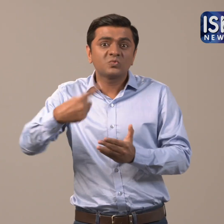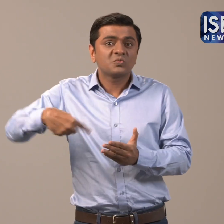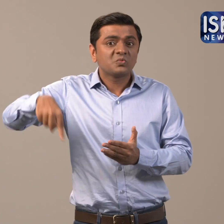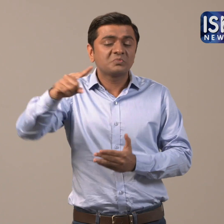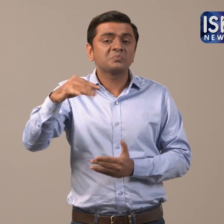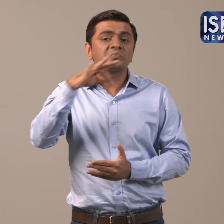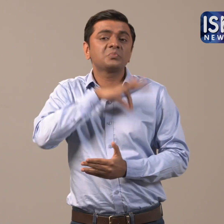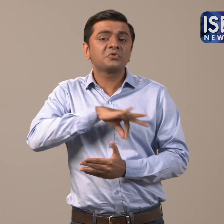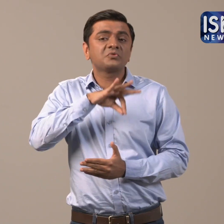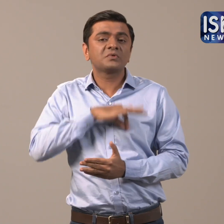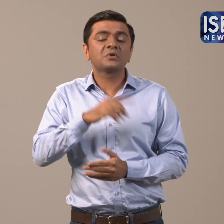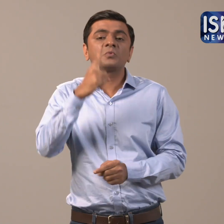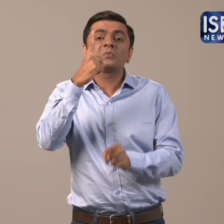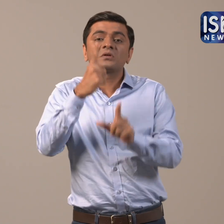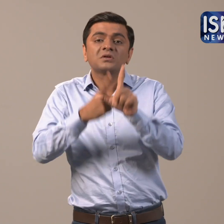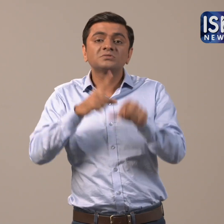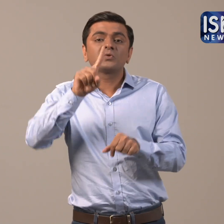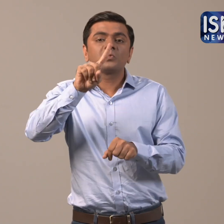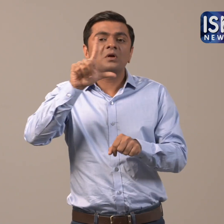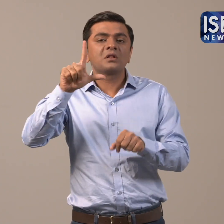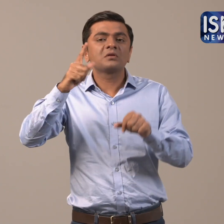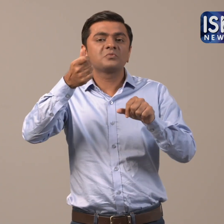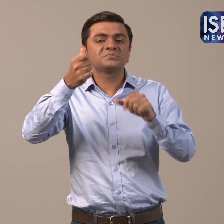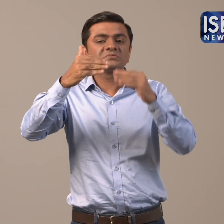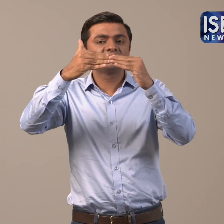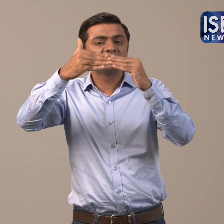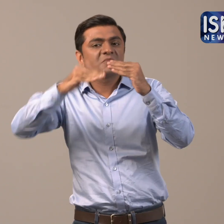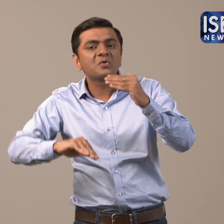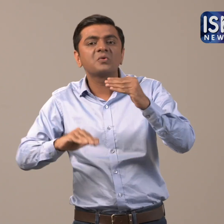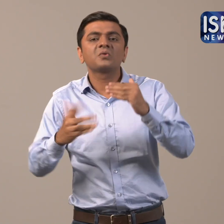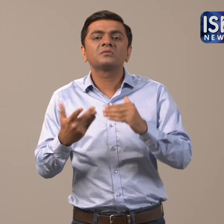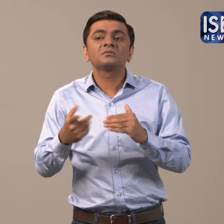Their average yearly income is below Rs. 1 lakh.